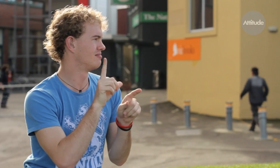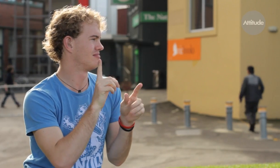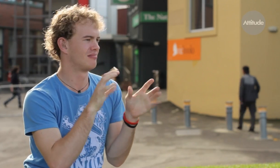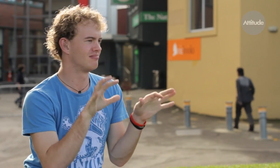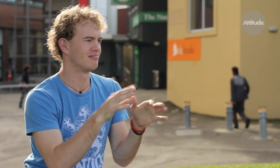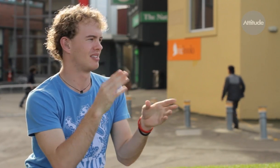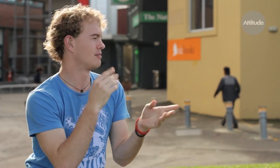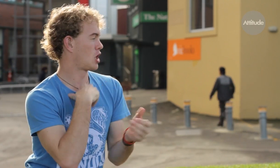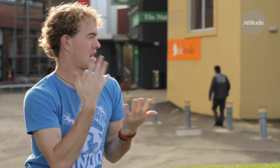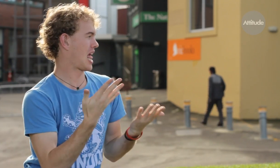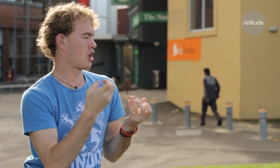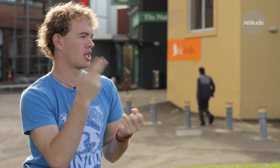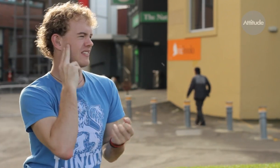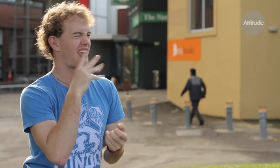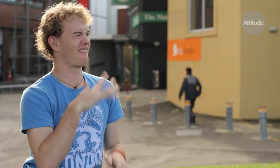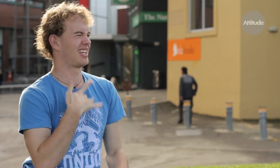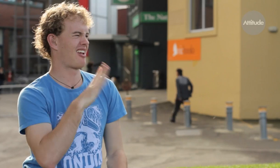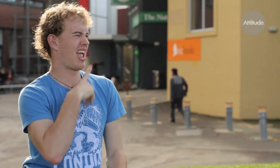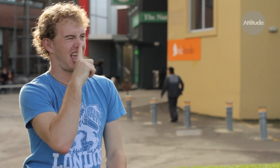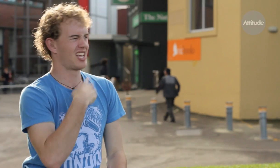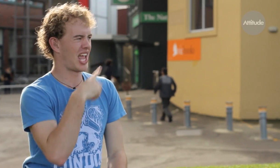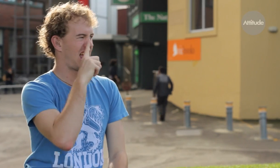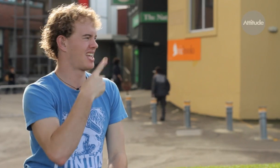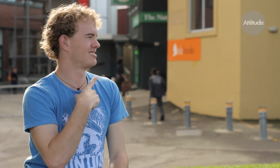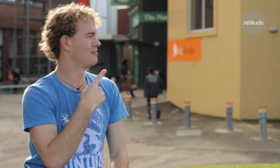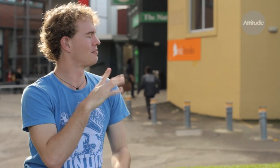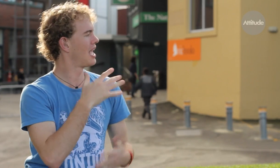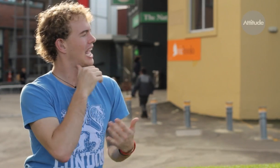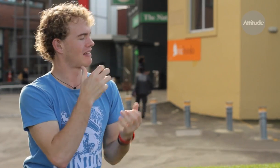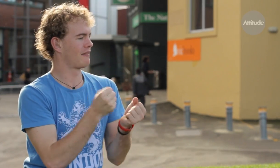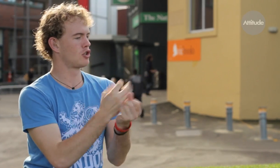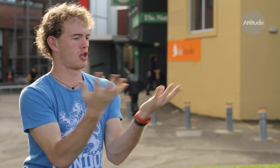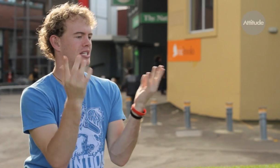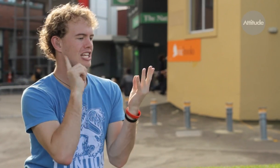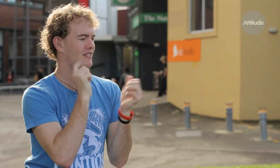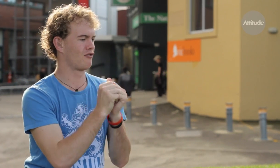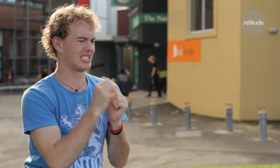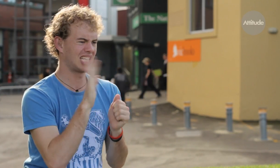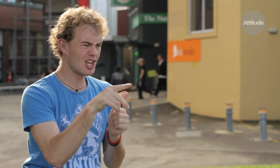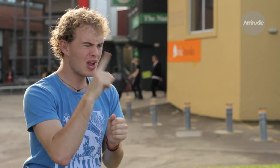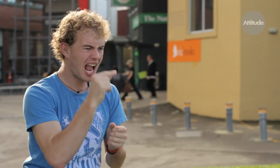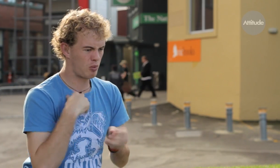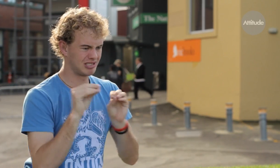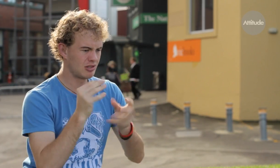can’t be involved in. But perhaps with more hearing people learning sign language that